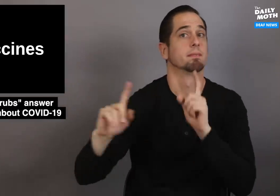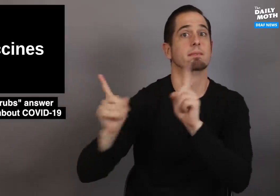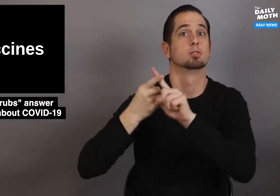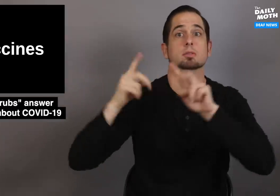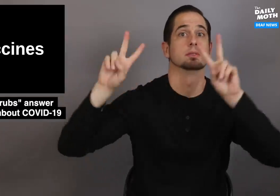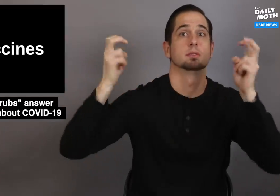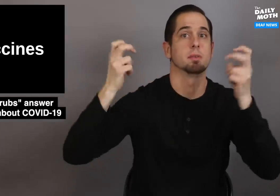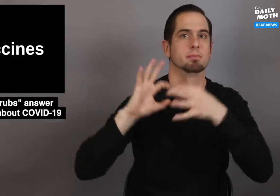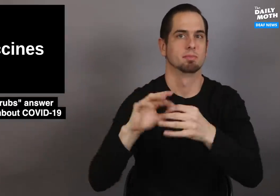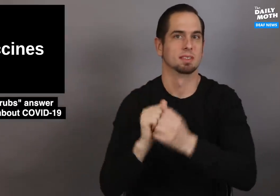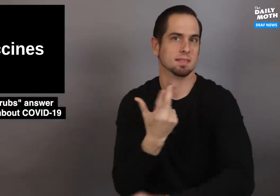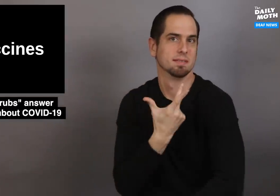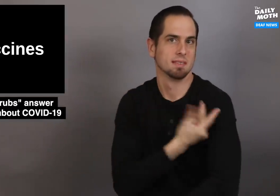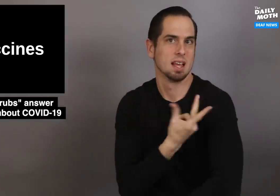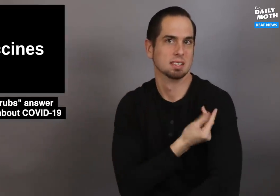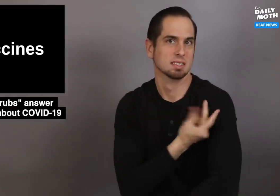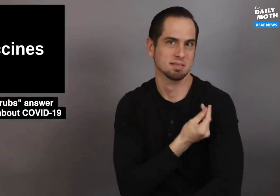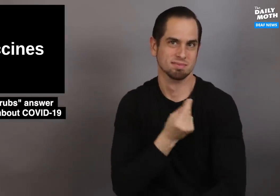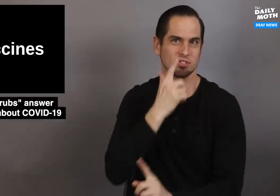The first topic is on vaccines.